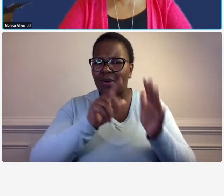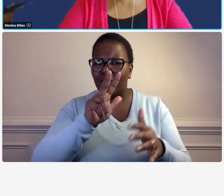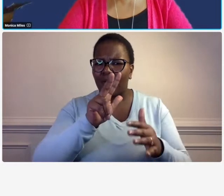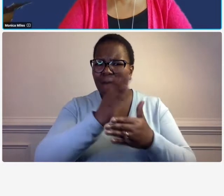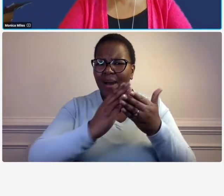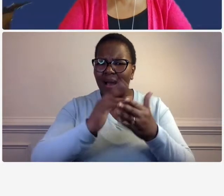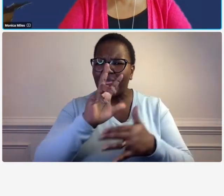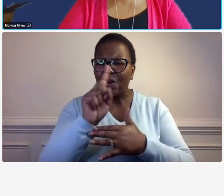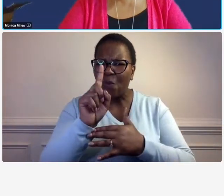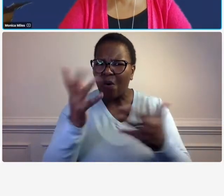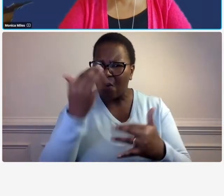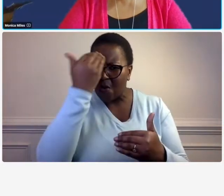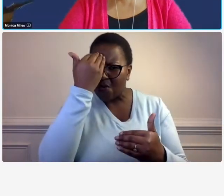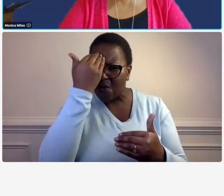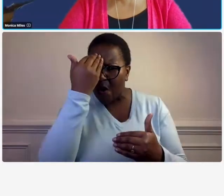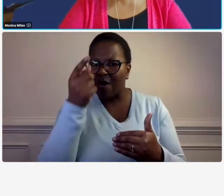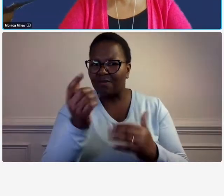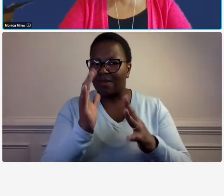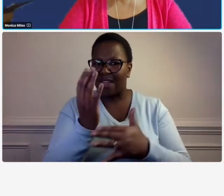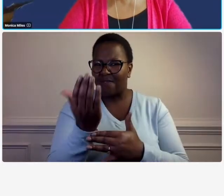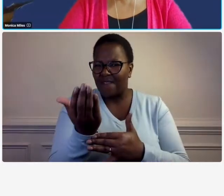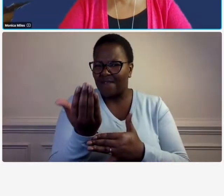so i'll give you about 15 seconds to enter